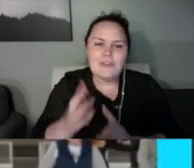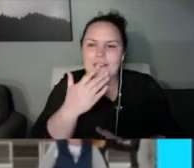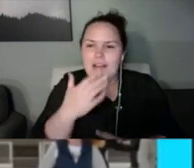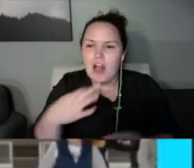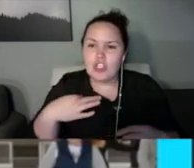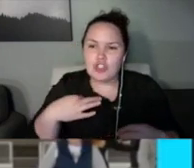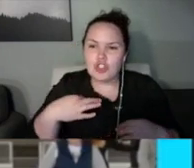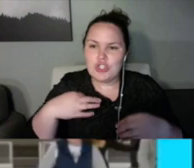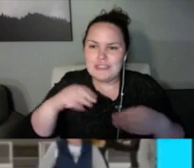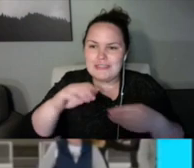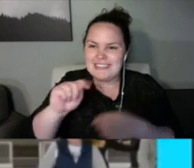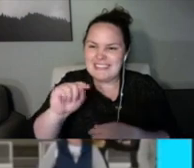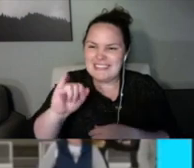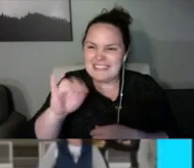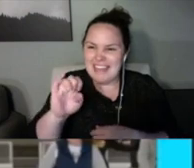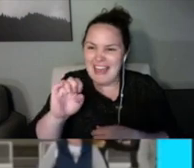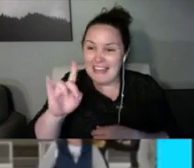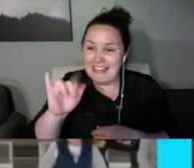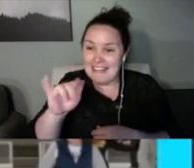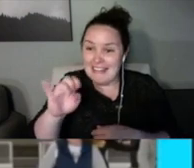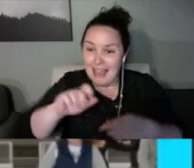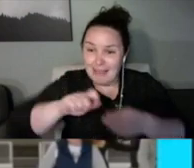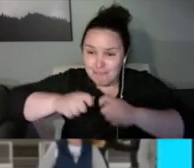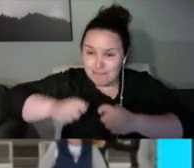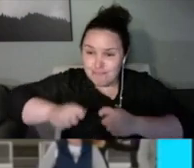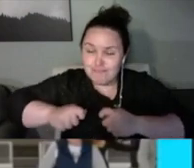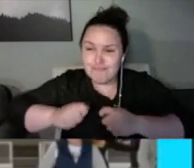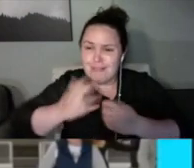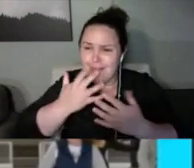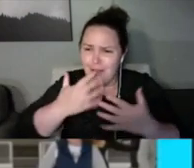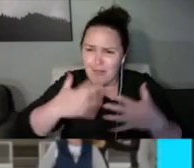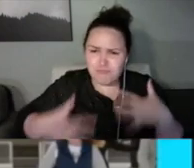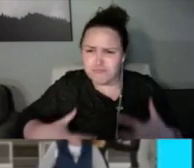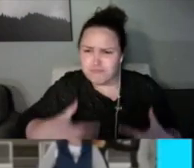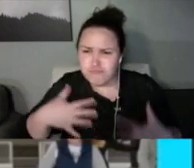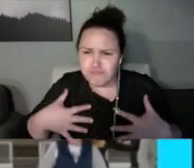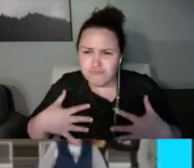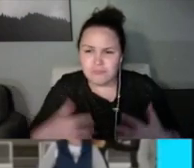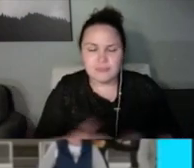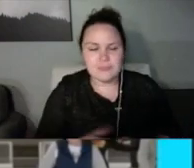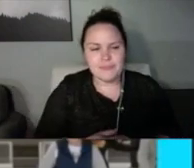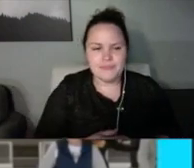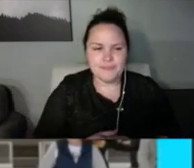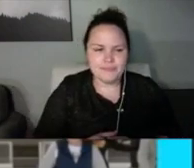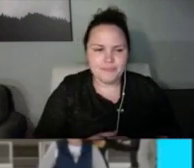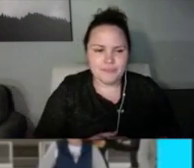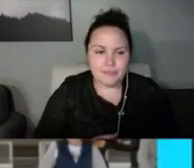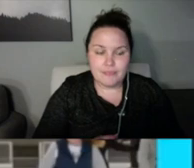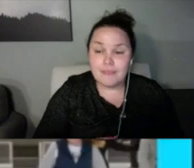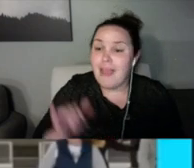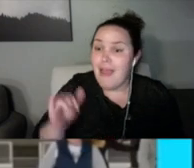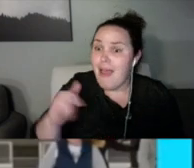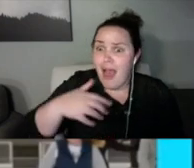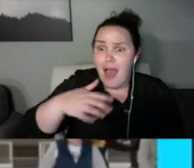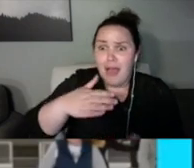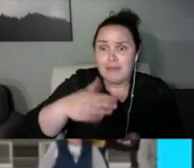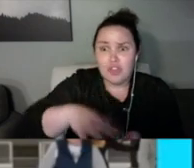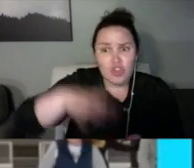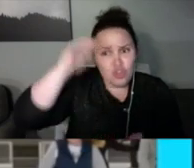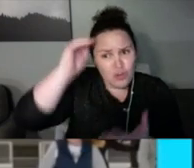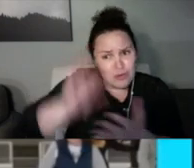You know, now I'm almost 25. And and he started me in the John Deere line